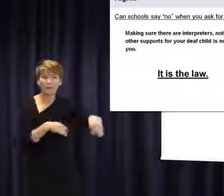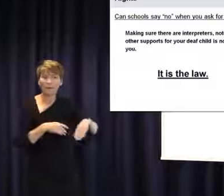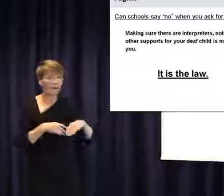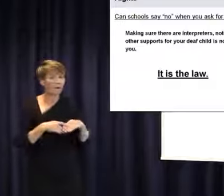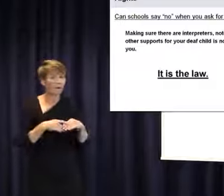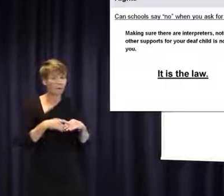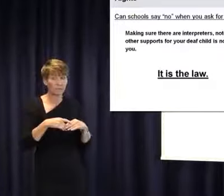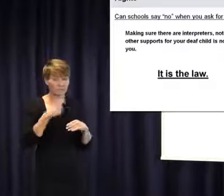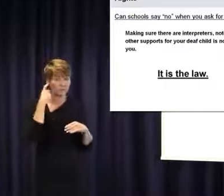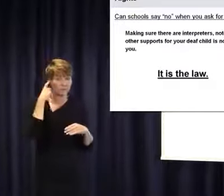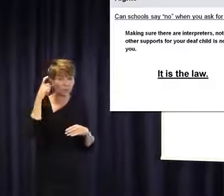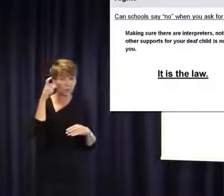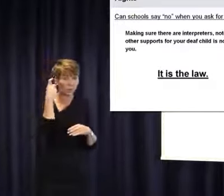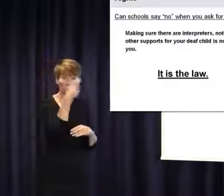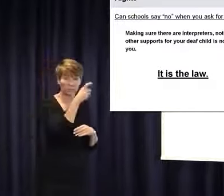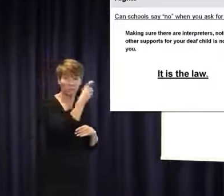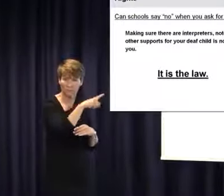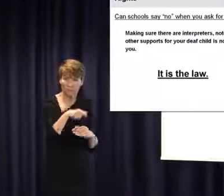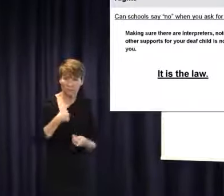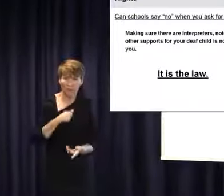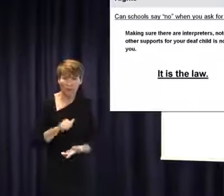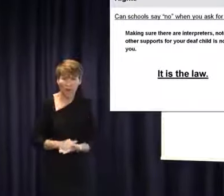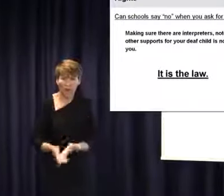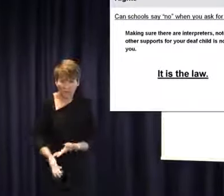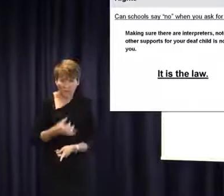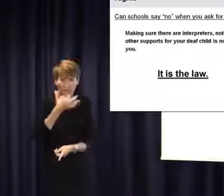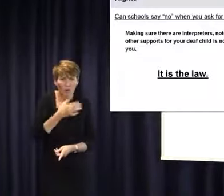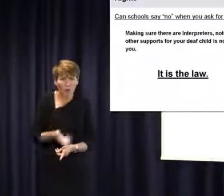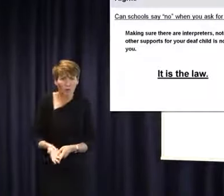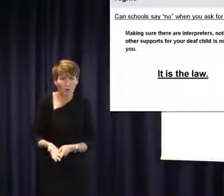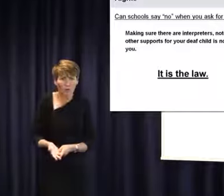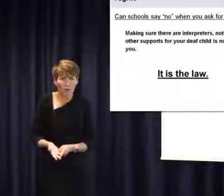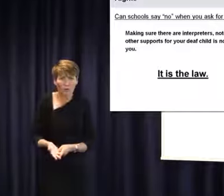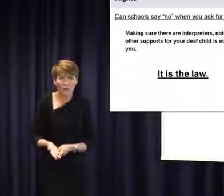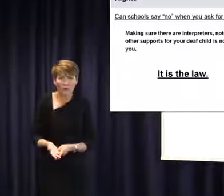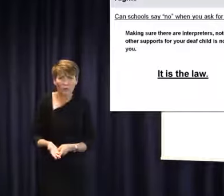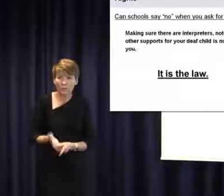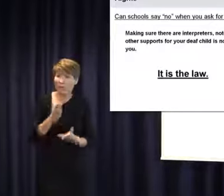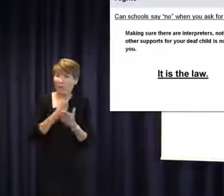any notice of them. Because generally speaking in terms of government schools and Catholic